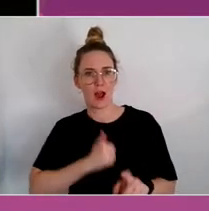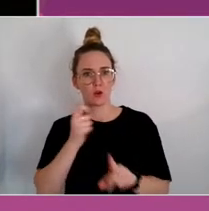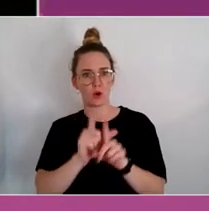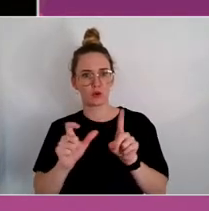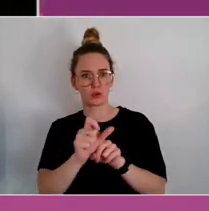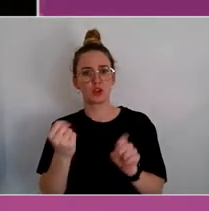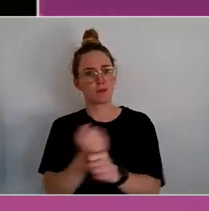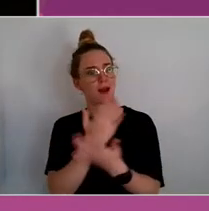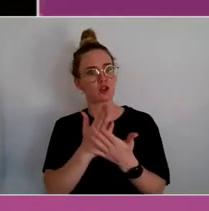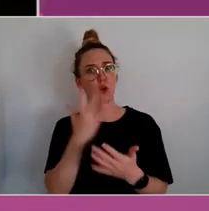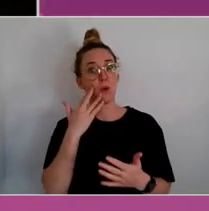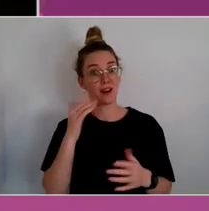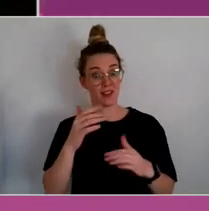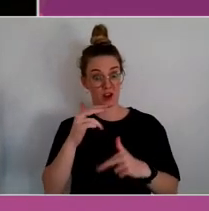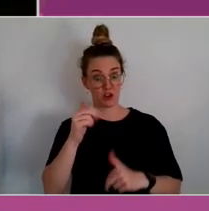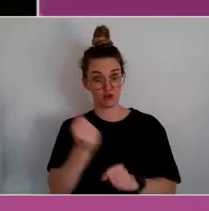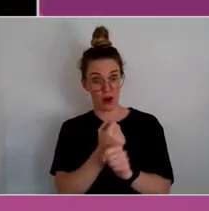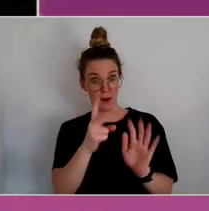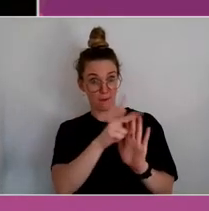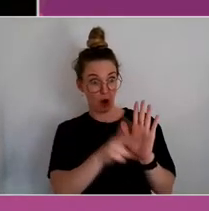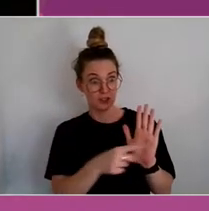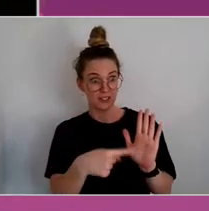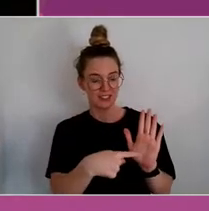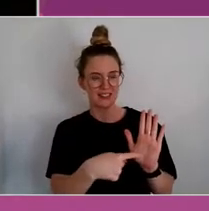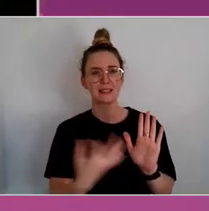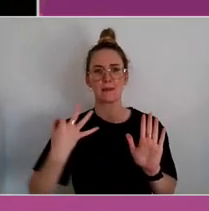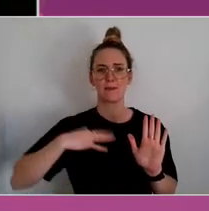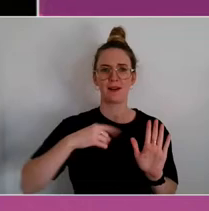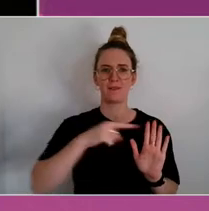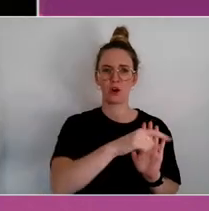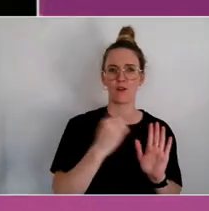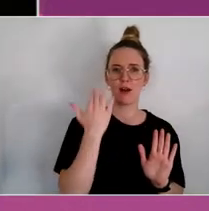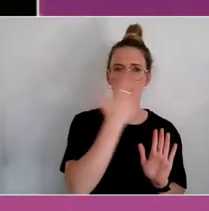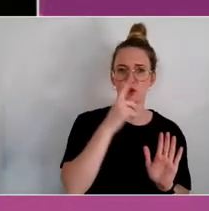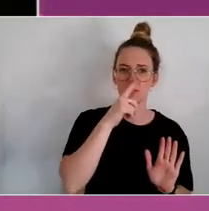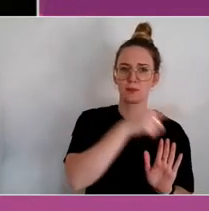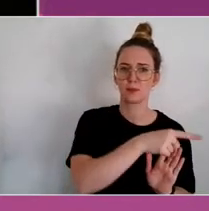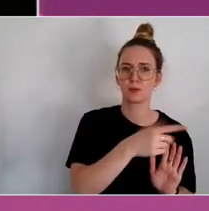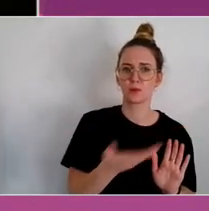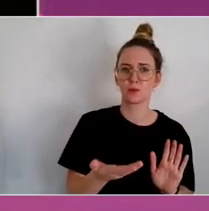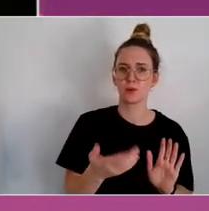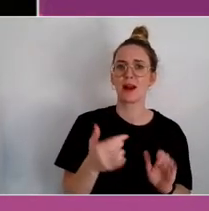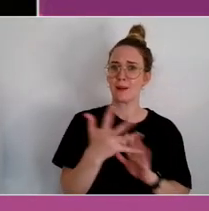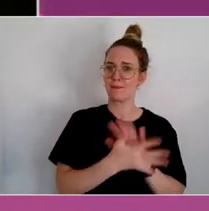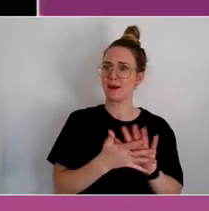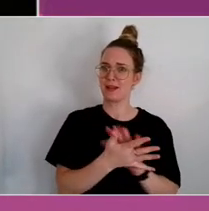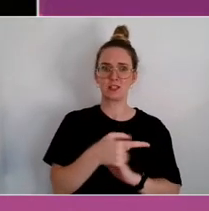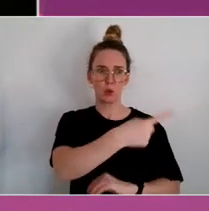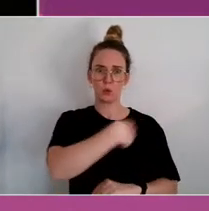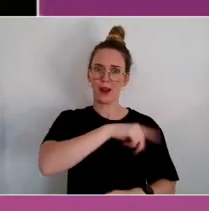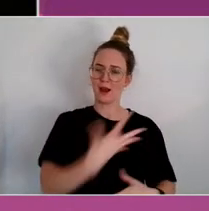benefit Aboriginal and Torres Strait Islander peoples and that means us being at the table and being in those positions of power.